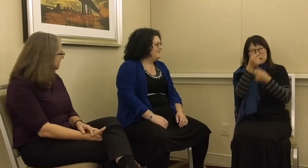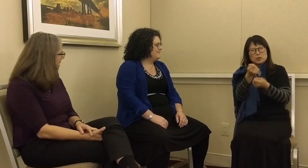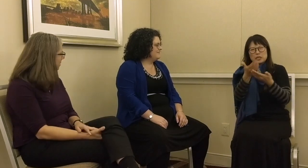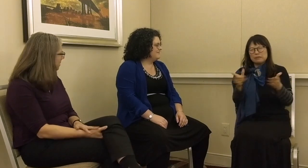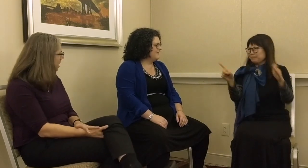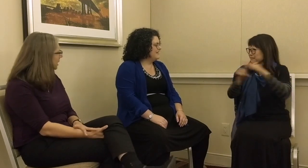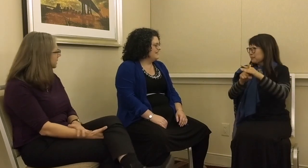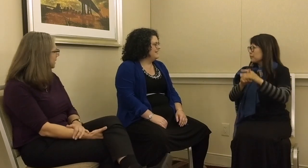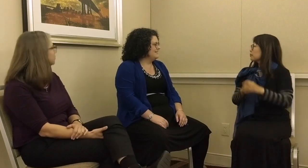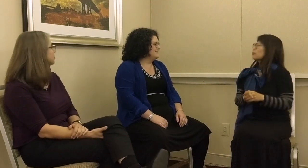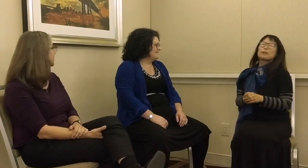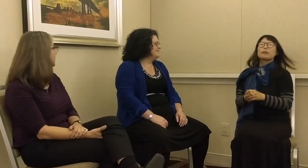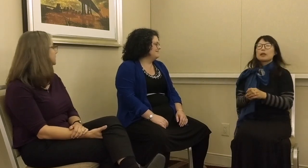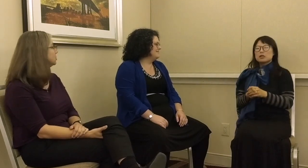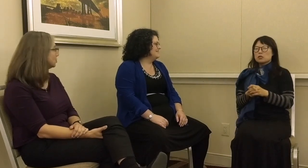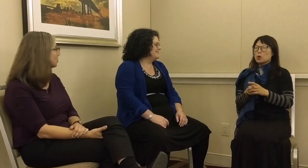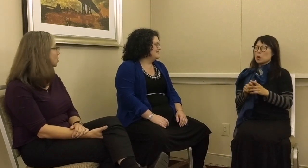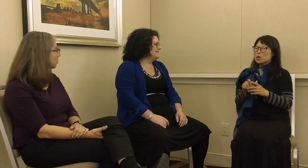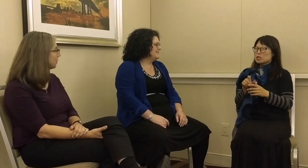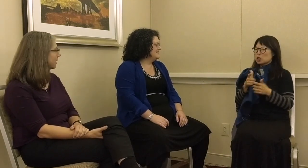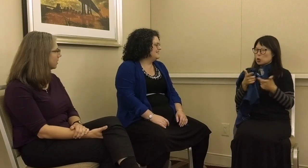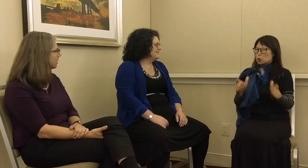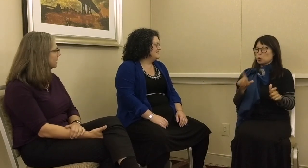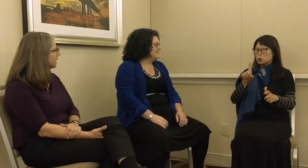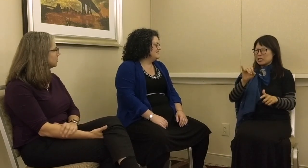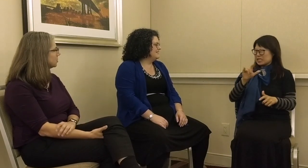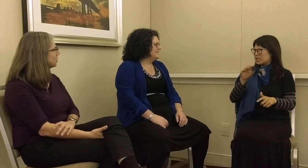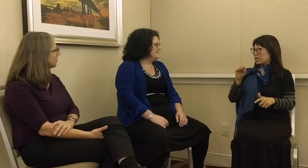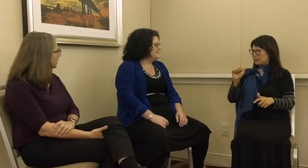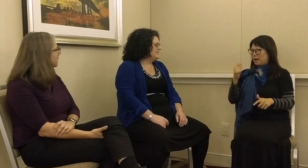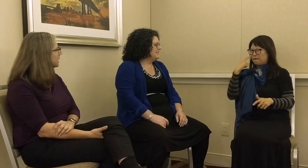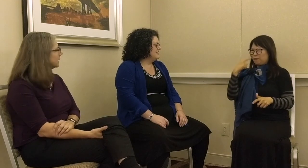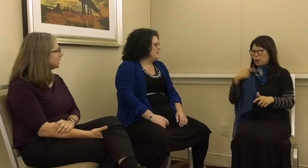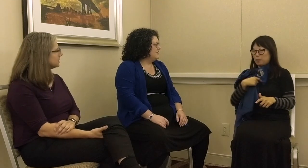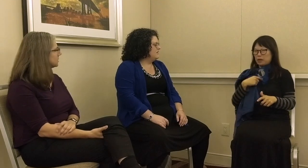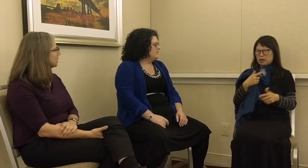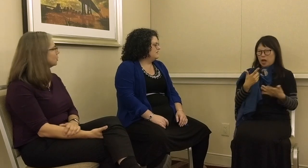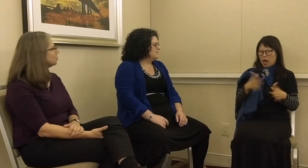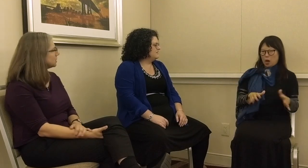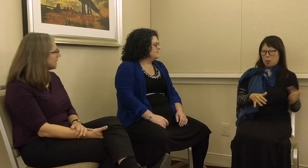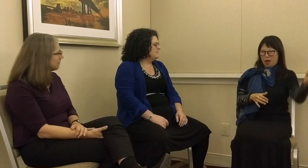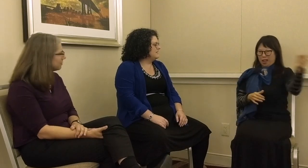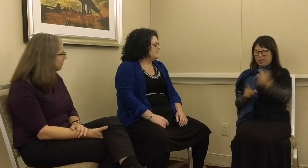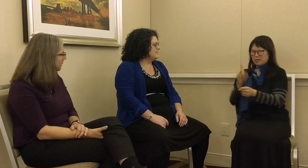in the back of my mind. Interesting things do occur there. It’s a huge dilemma for